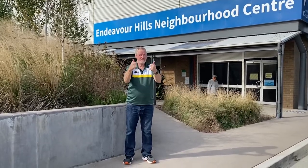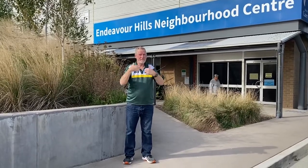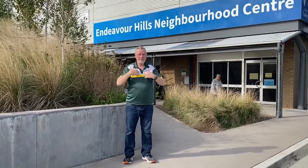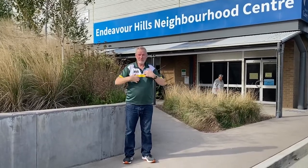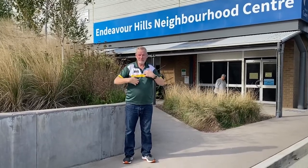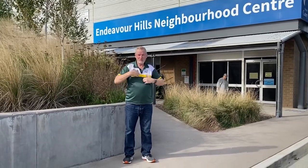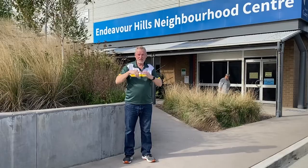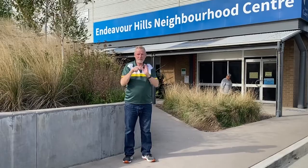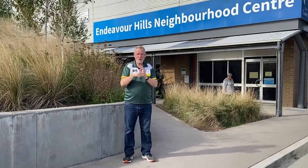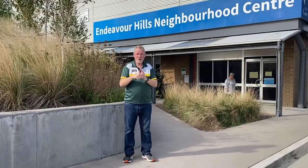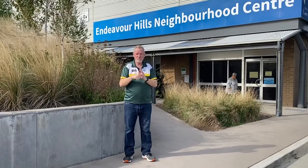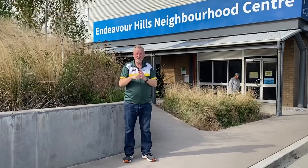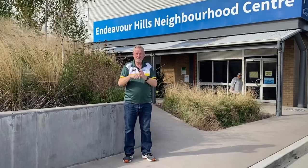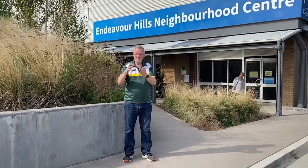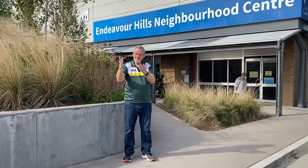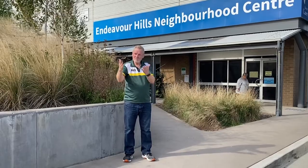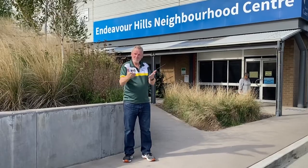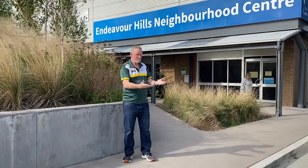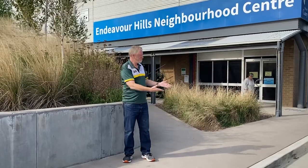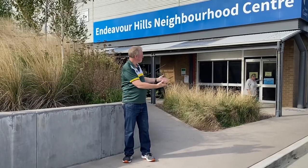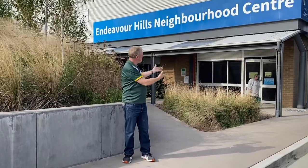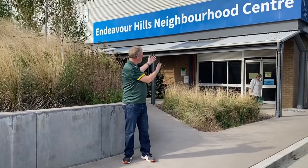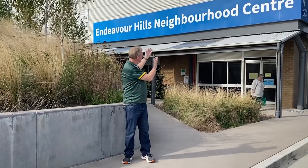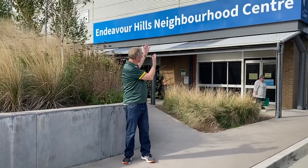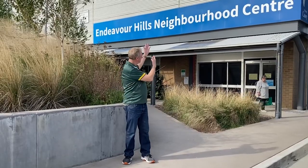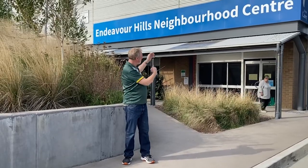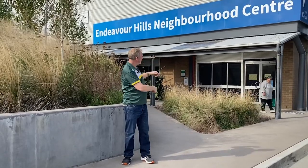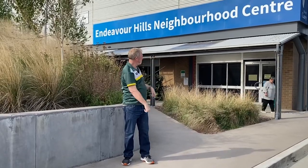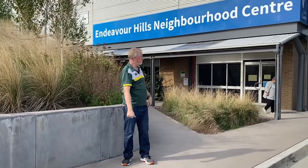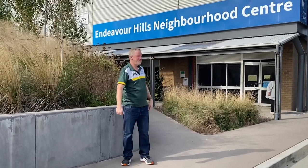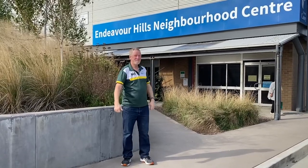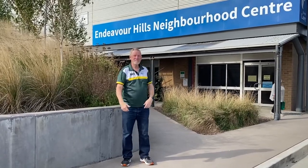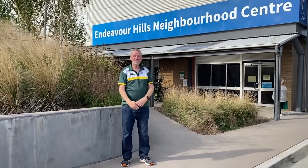What an exciting time! Check it out right here in Endeavour Hills!